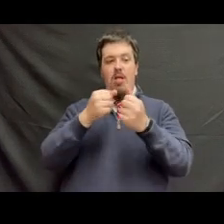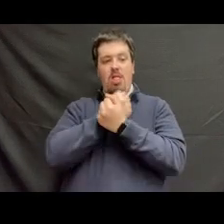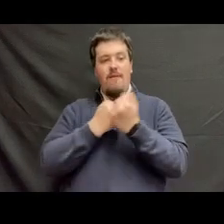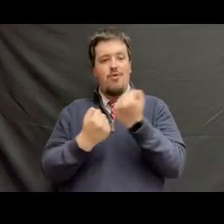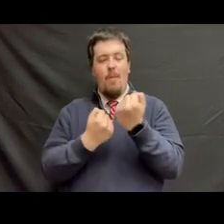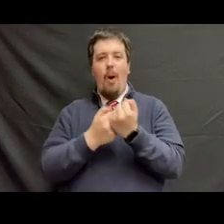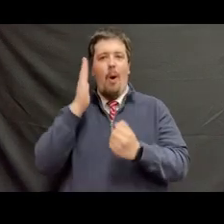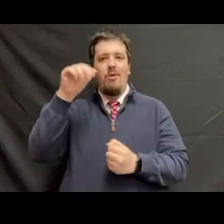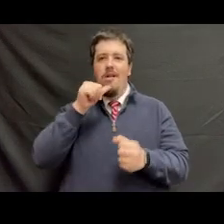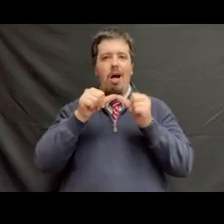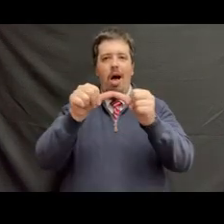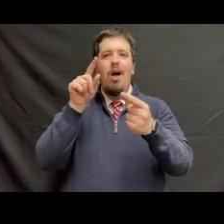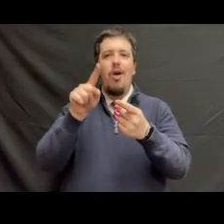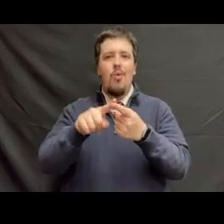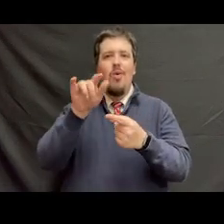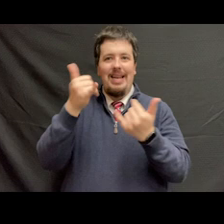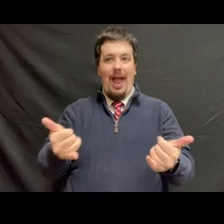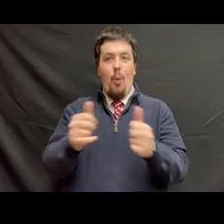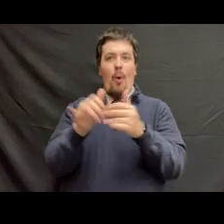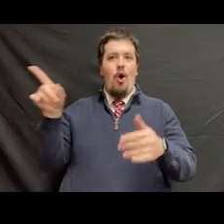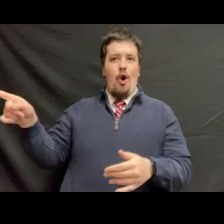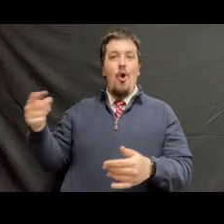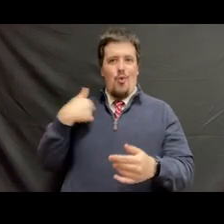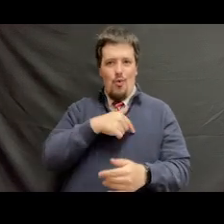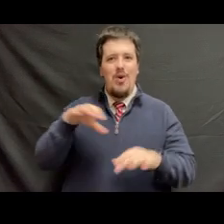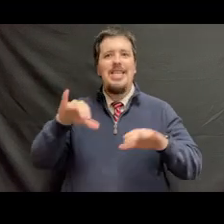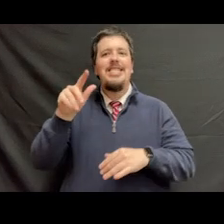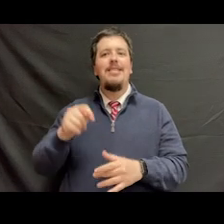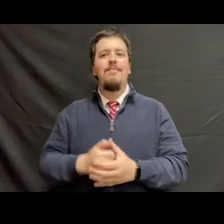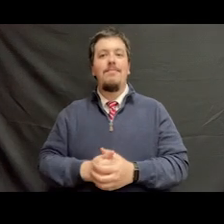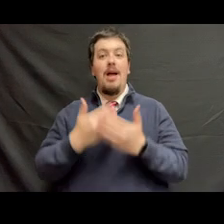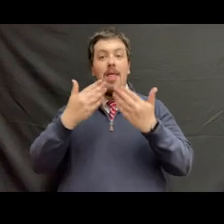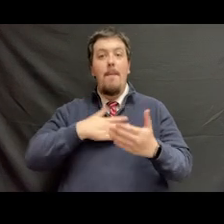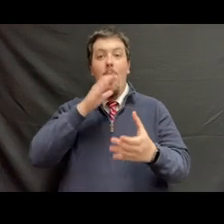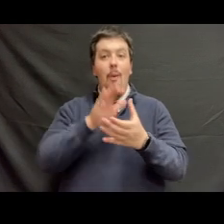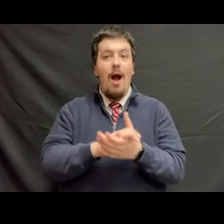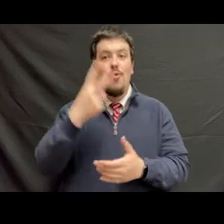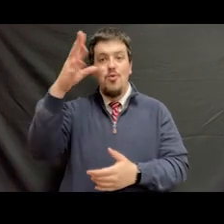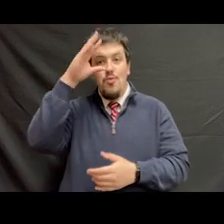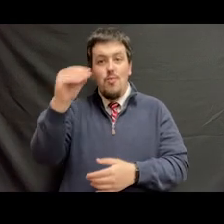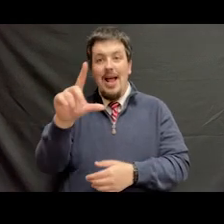I would've never made it to this point without her. We did it. I would like to thank my wife, my two boys, Leo and Ari,